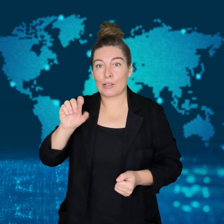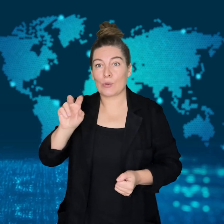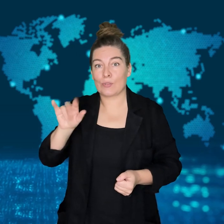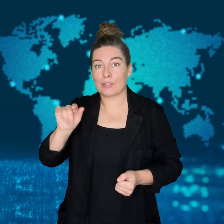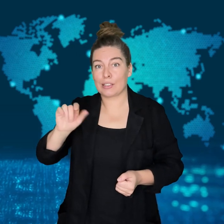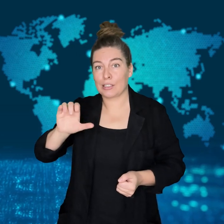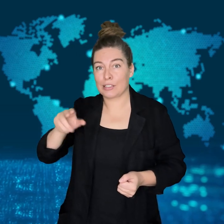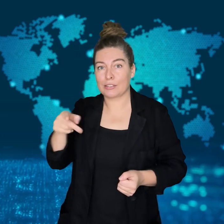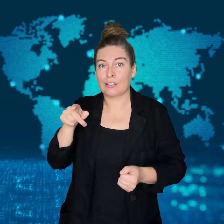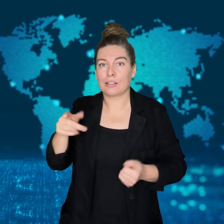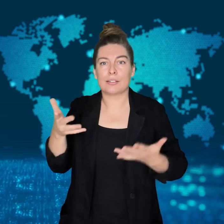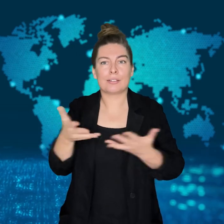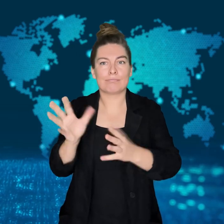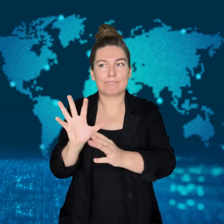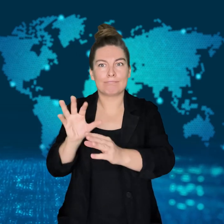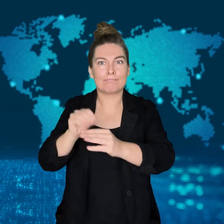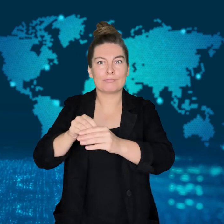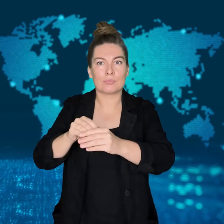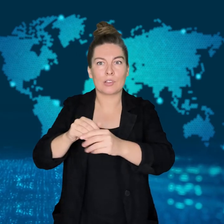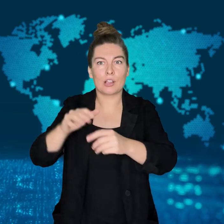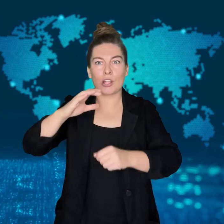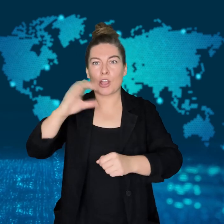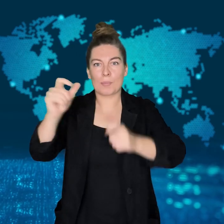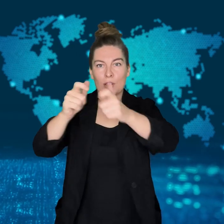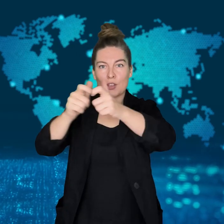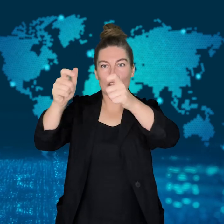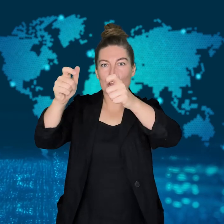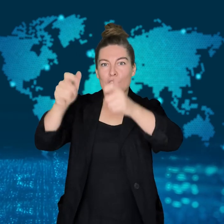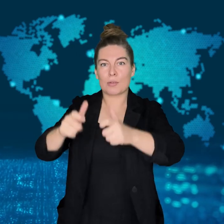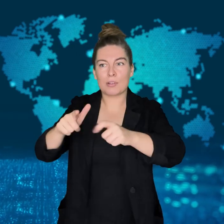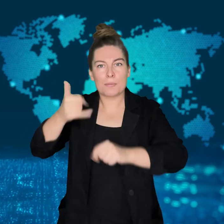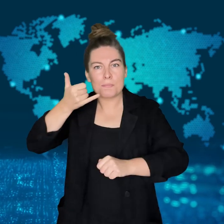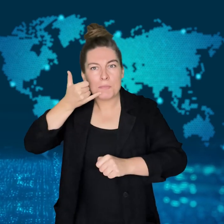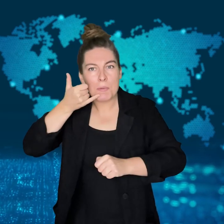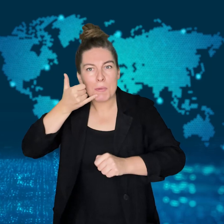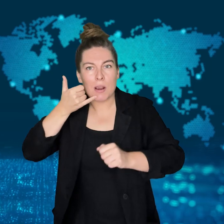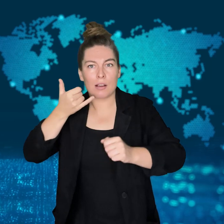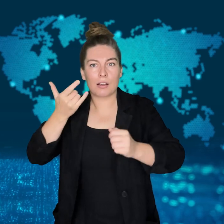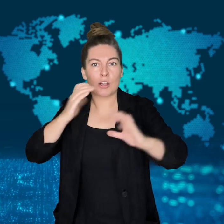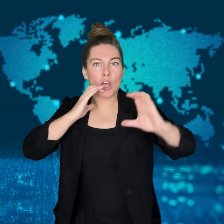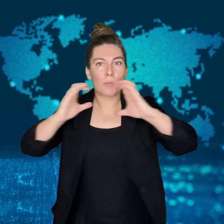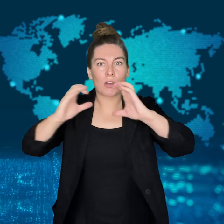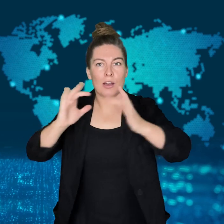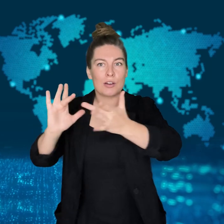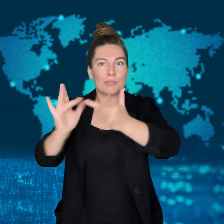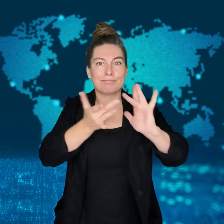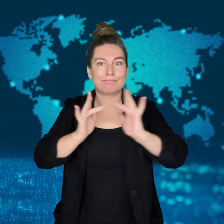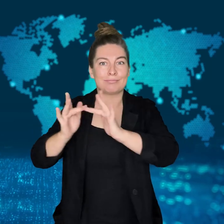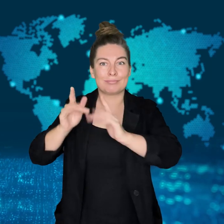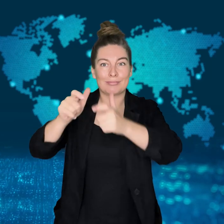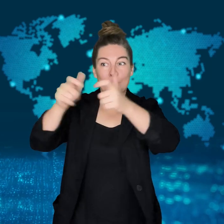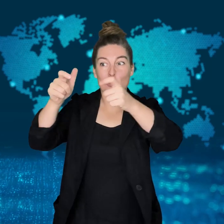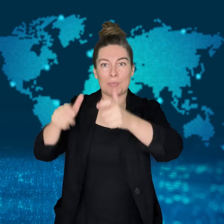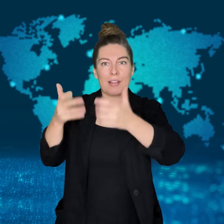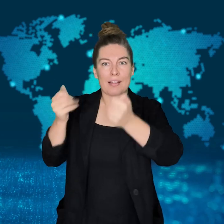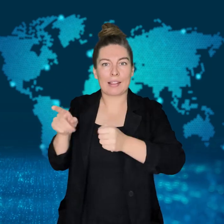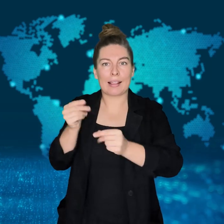by advancing regulatory benefits worth more than $250 million USD.